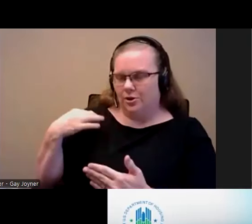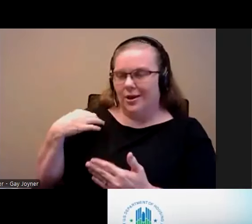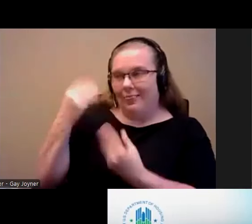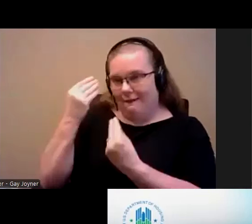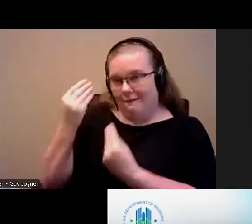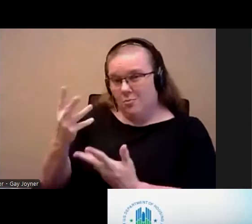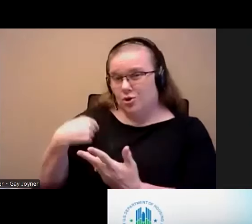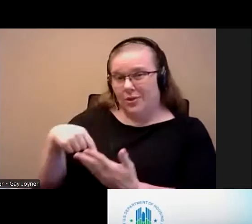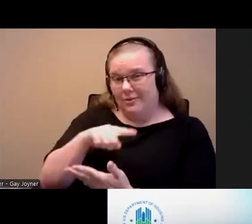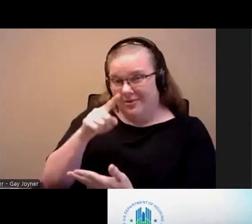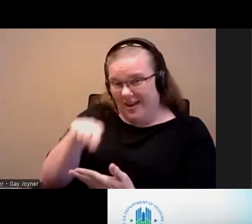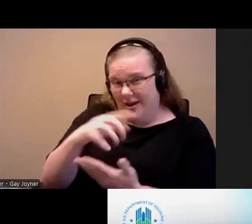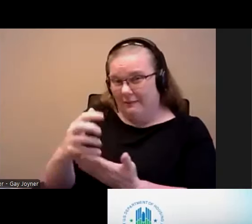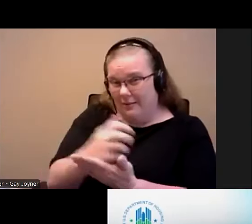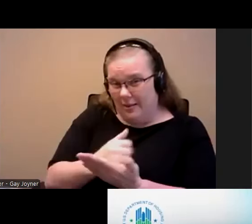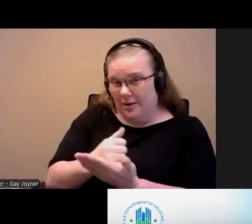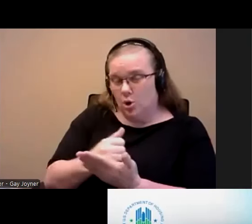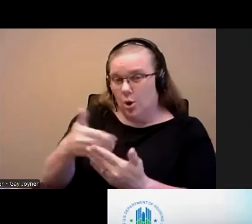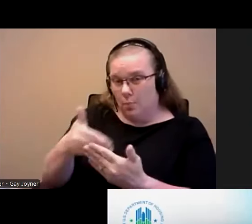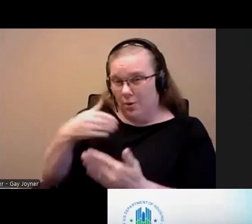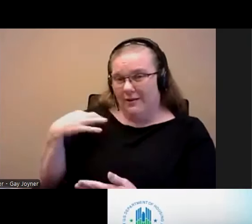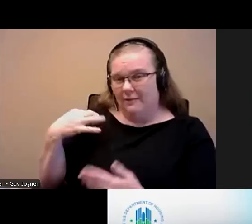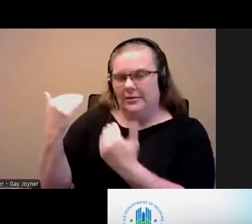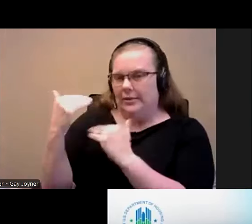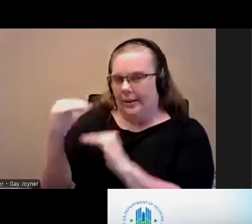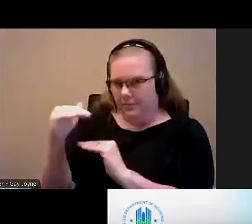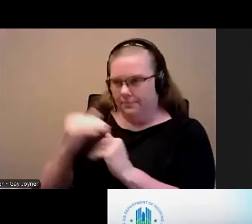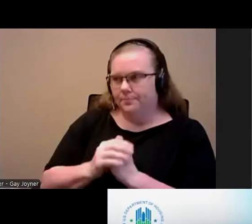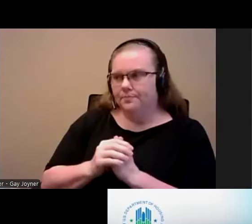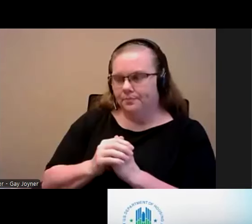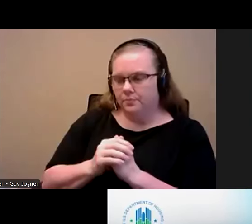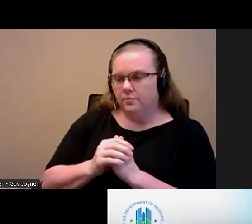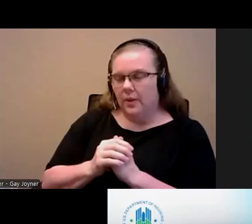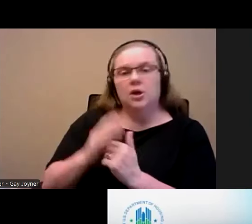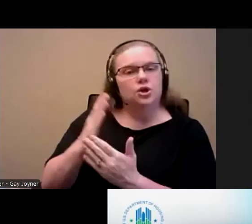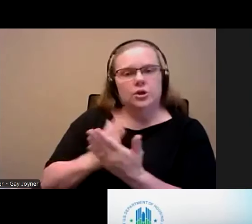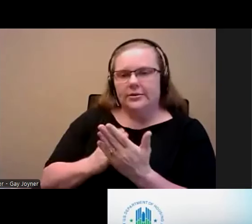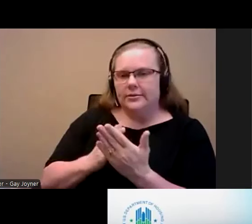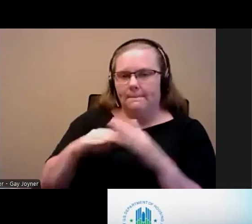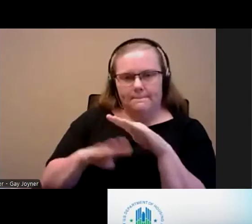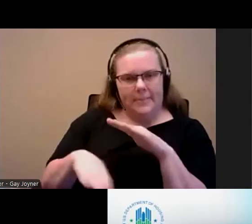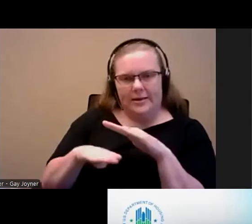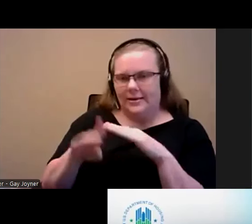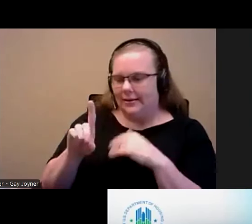collect on a pre-application is very limited. Just some basic demographic information.